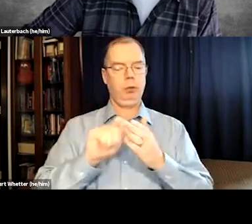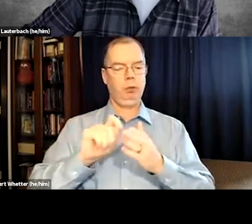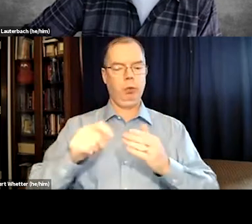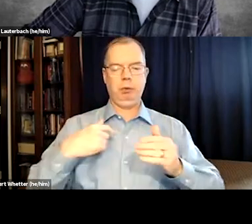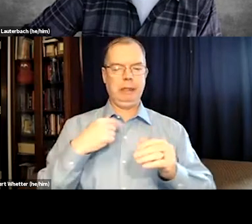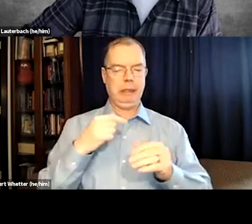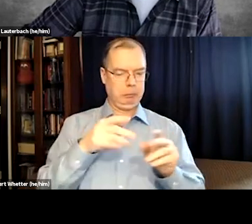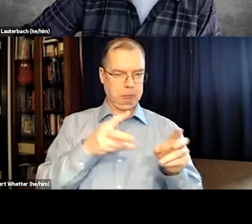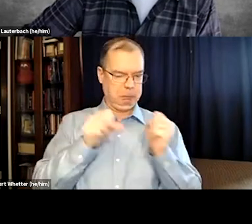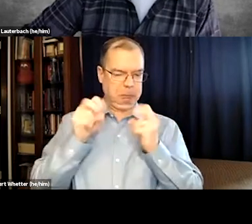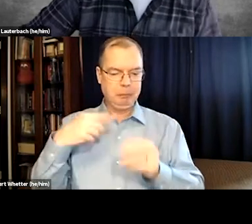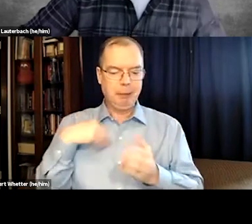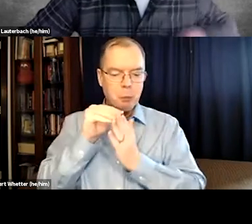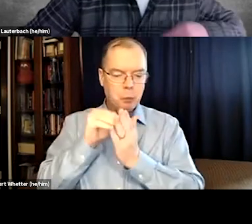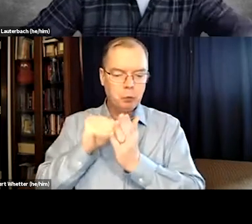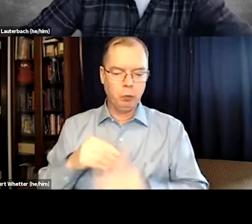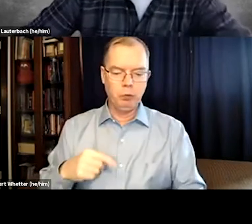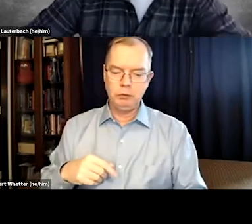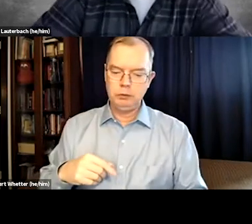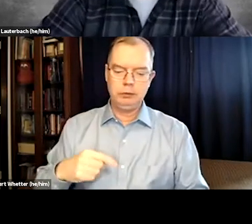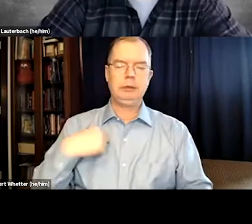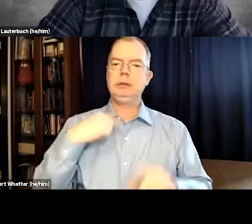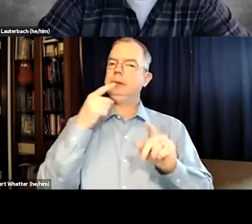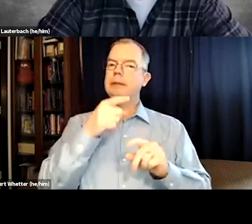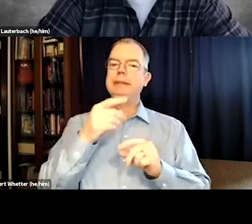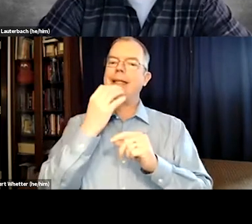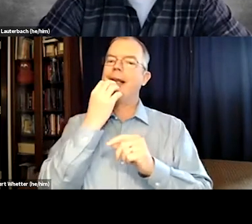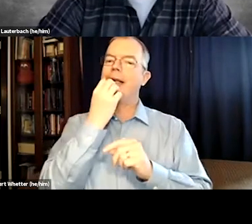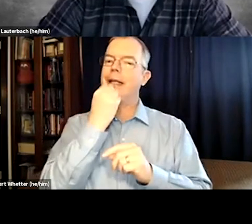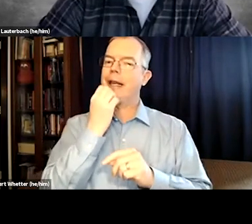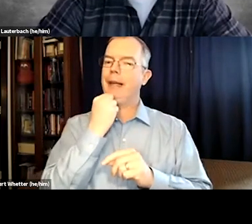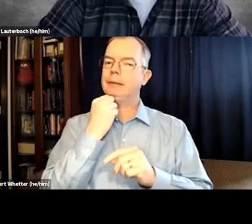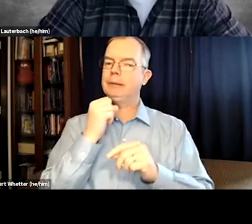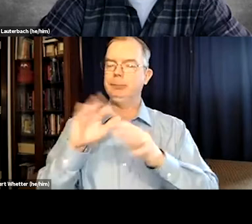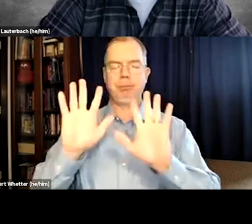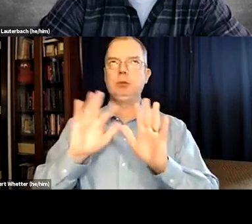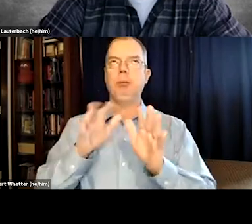There's one thing that he wrote that I actually use for my notes here.